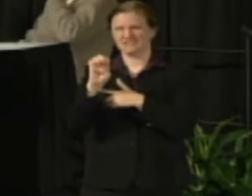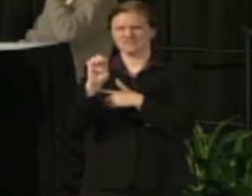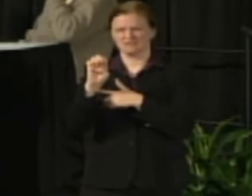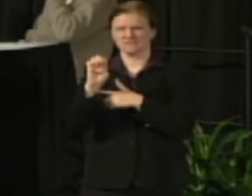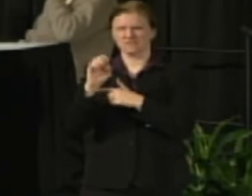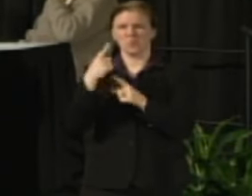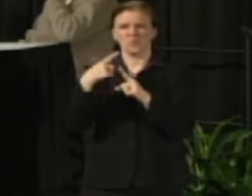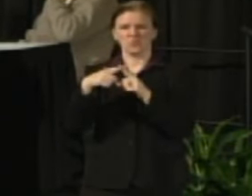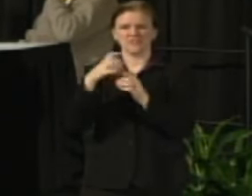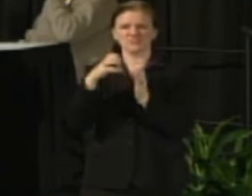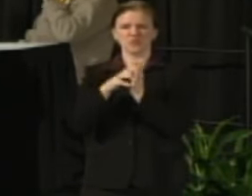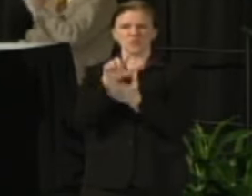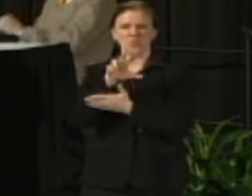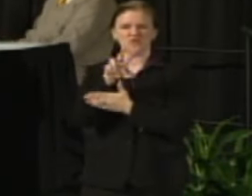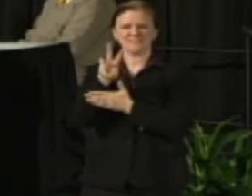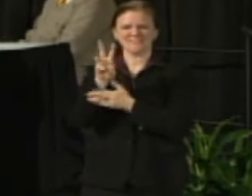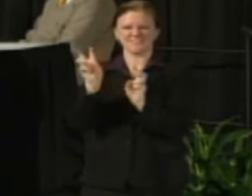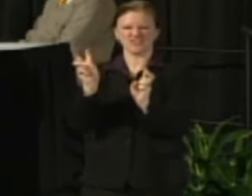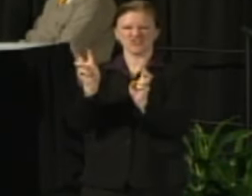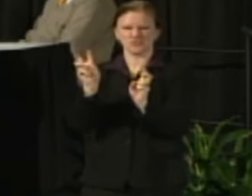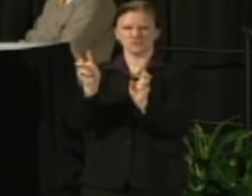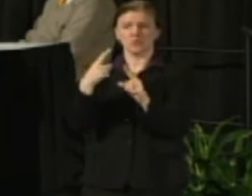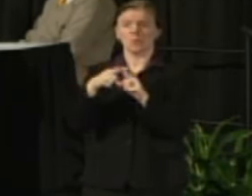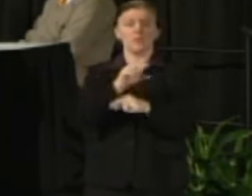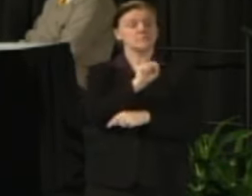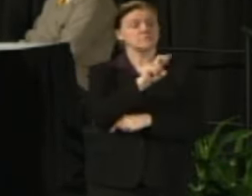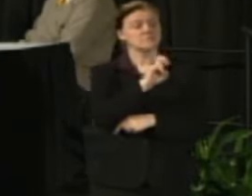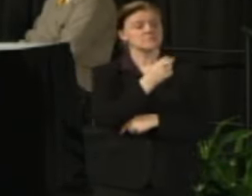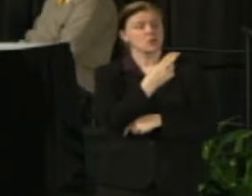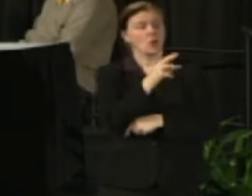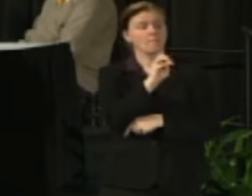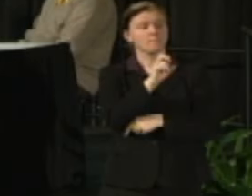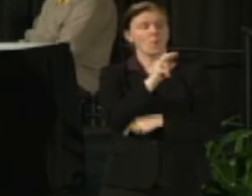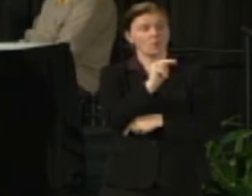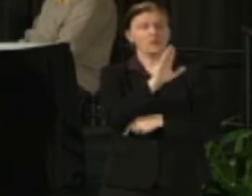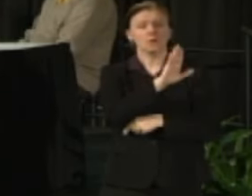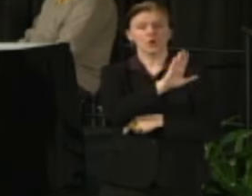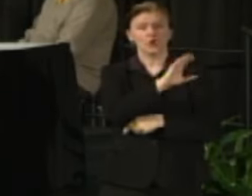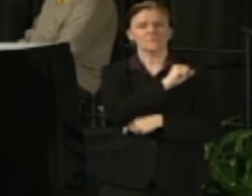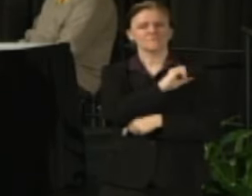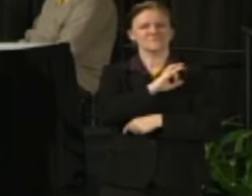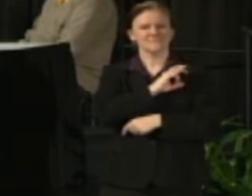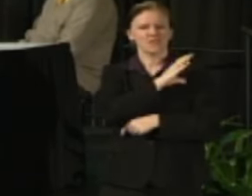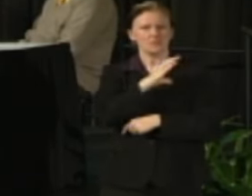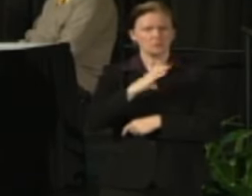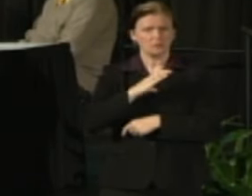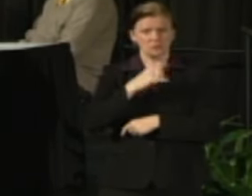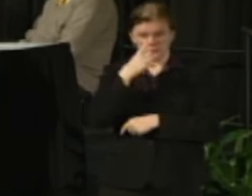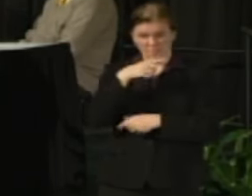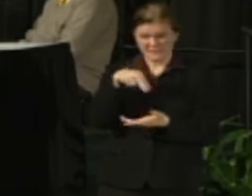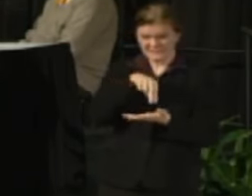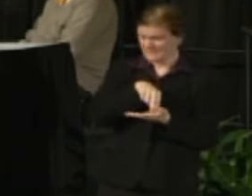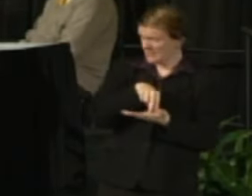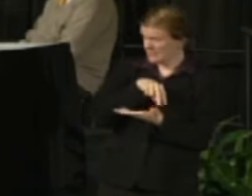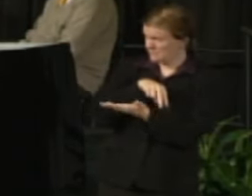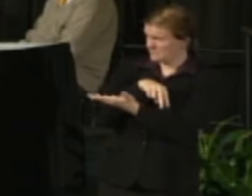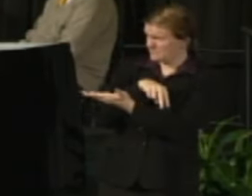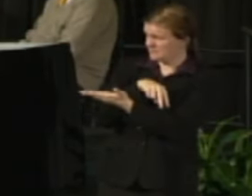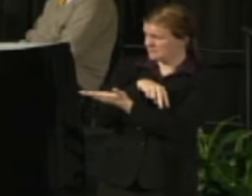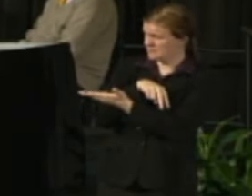I'd also acknowledge that Sarah Morgan has been leading the academic staff committee and Sarah if you can stand and just so we know who you are.